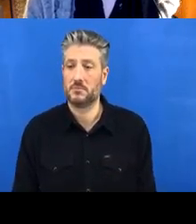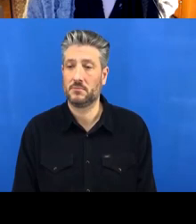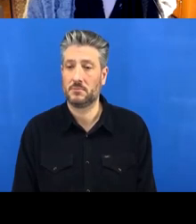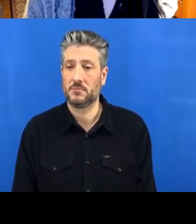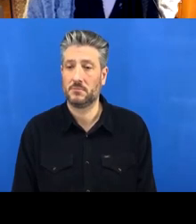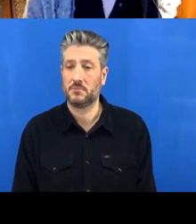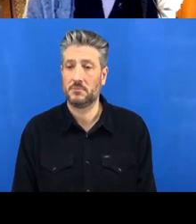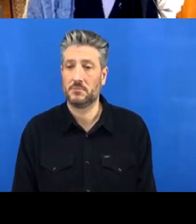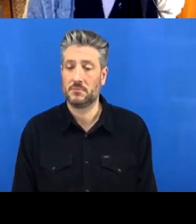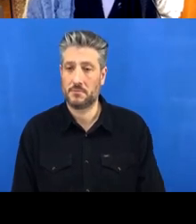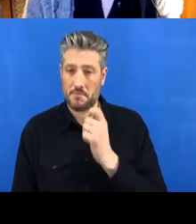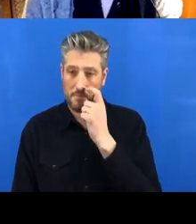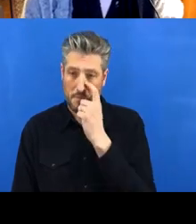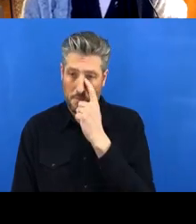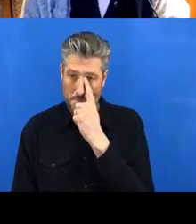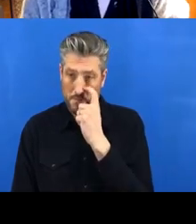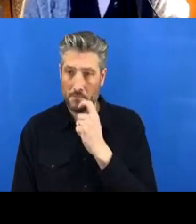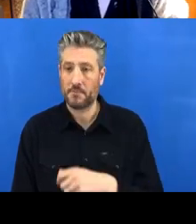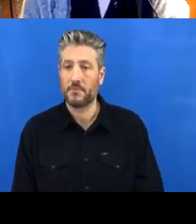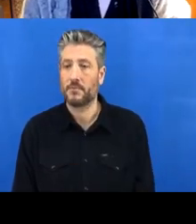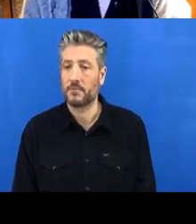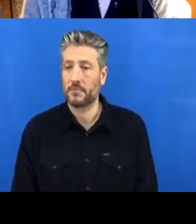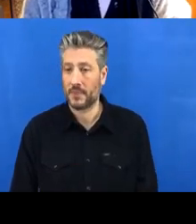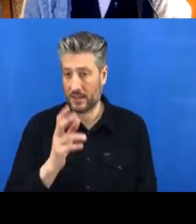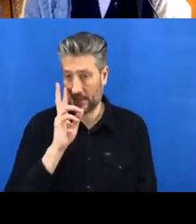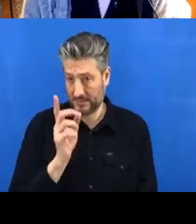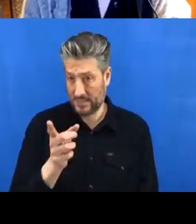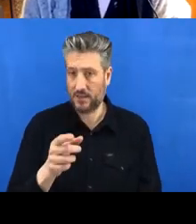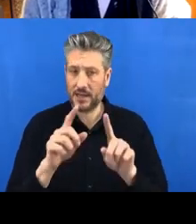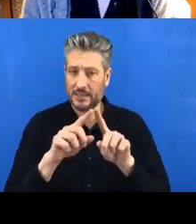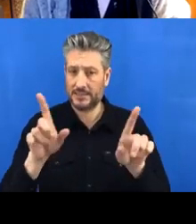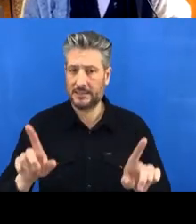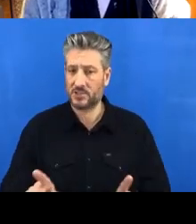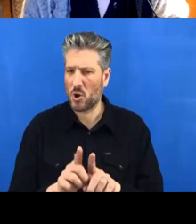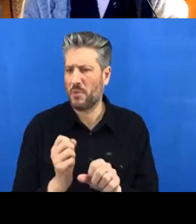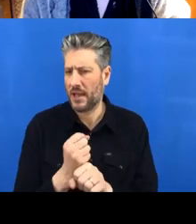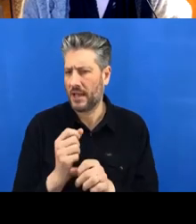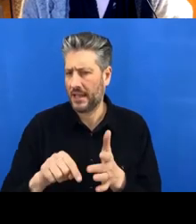And then you can see in GitHub Desktop the changes appeared in green and red